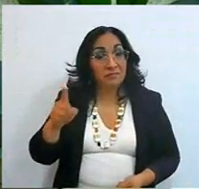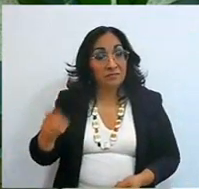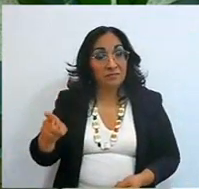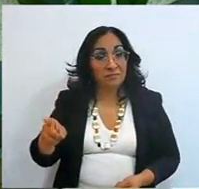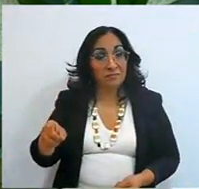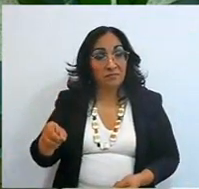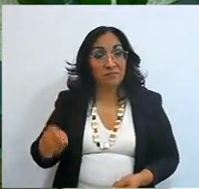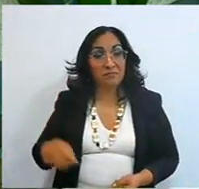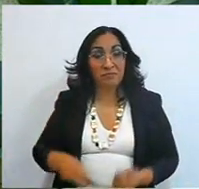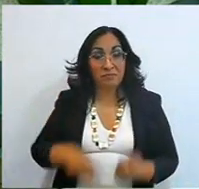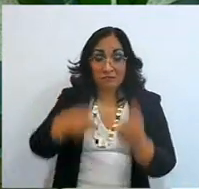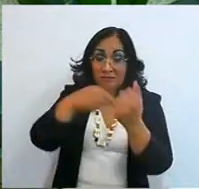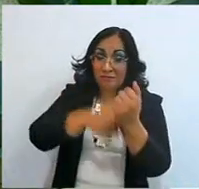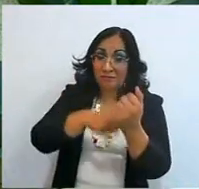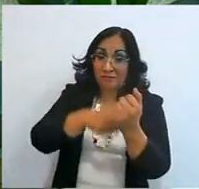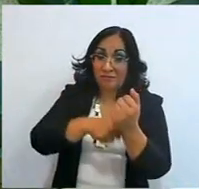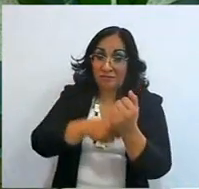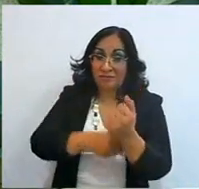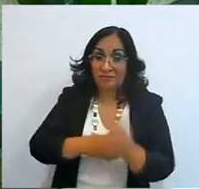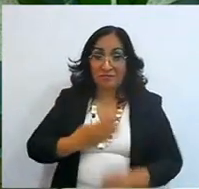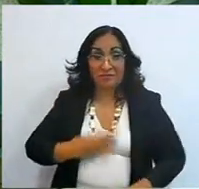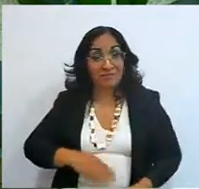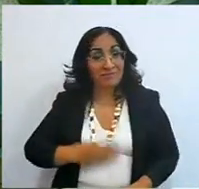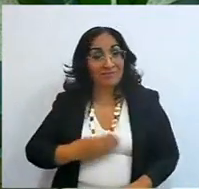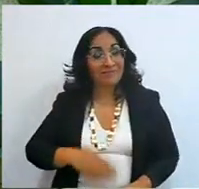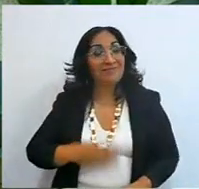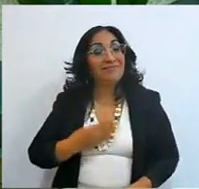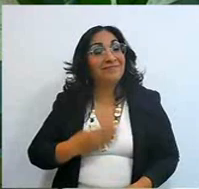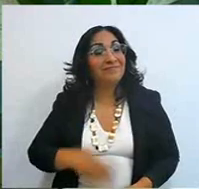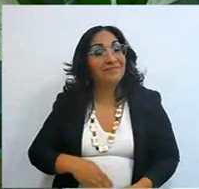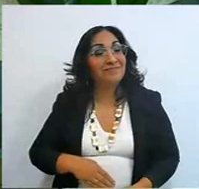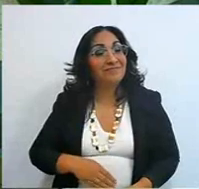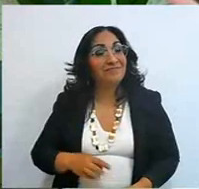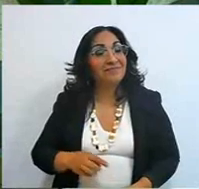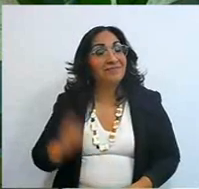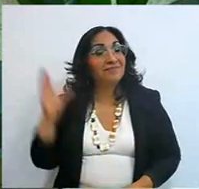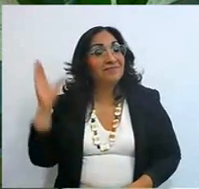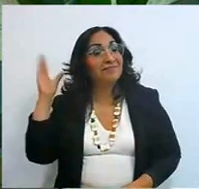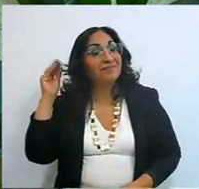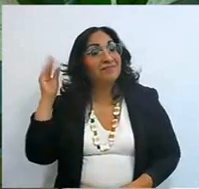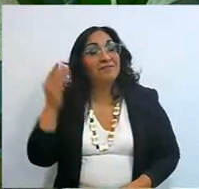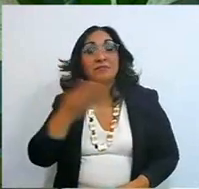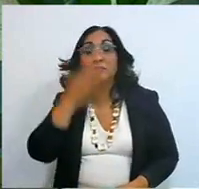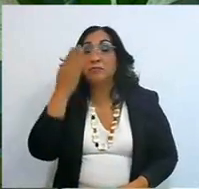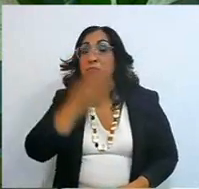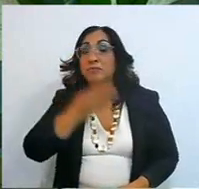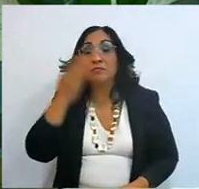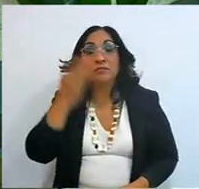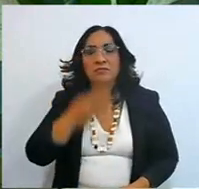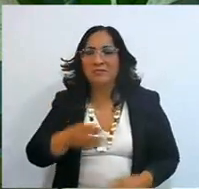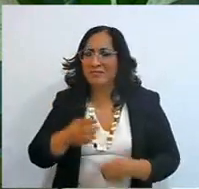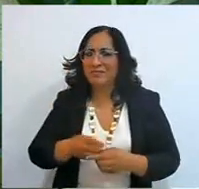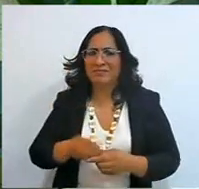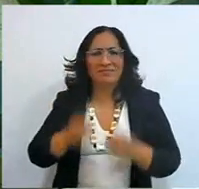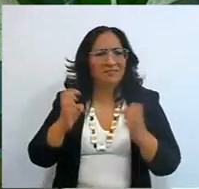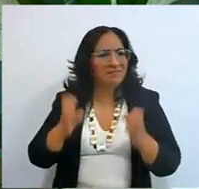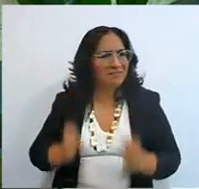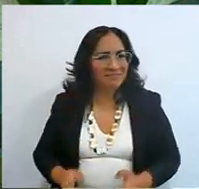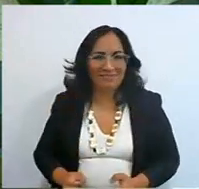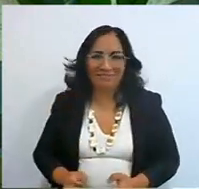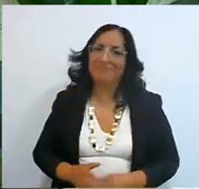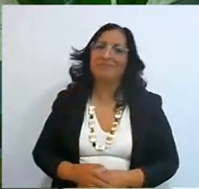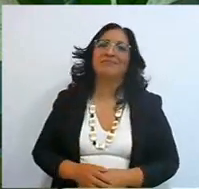you put on your headphones, there is an audible Bible, there is no excuse, you go in the car, that is, wherever you are, on the computer,